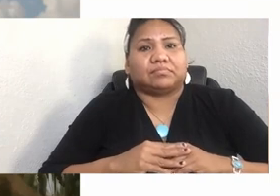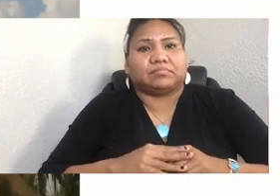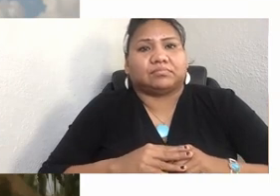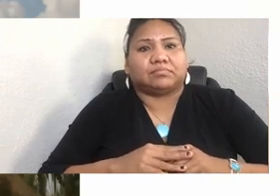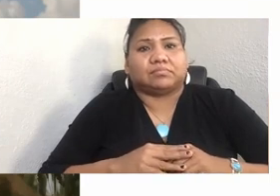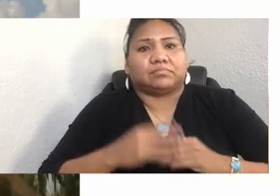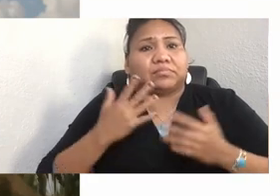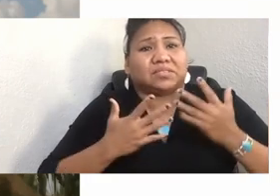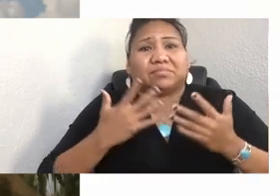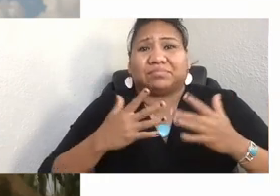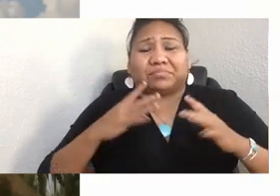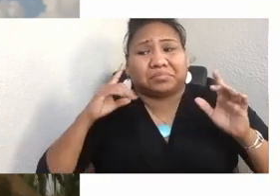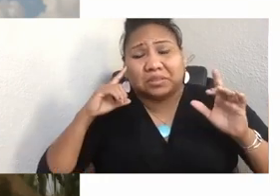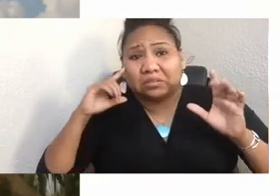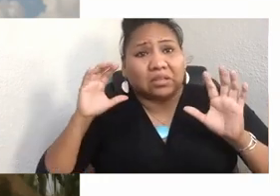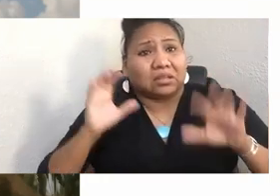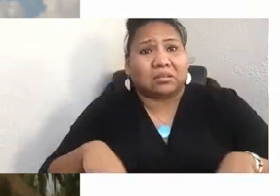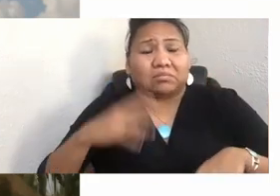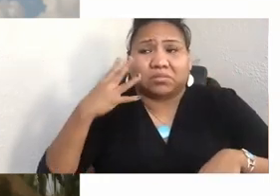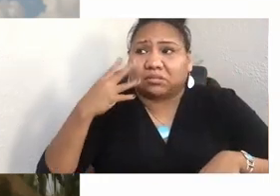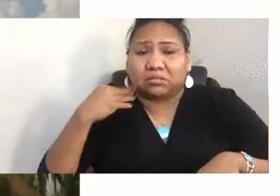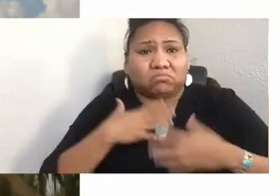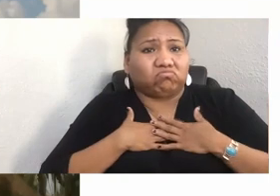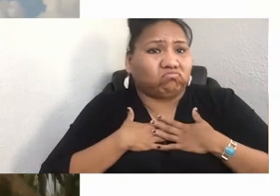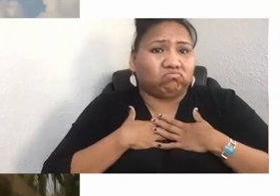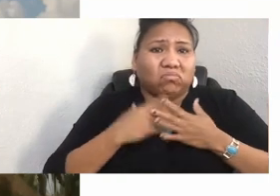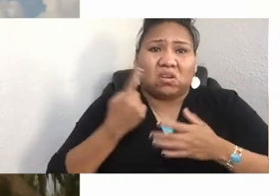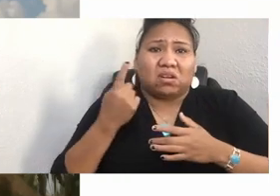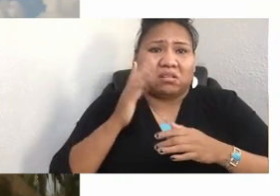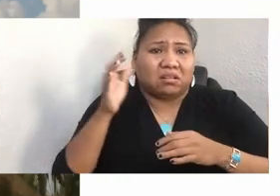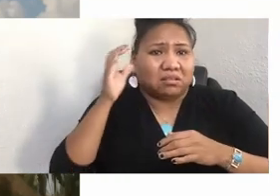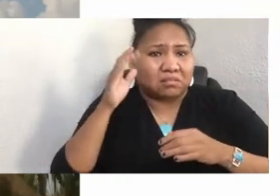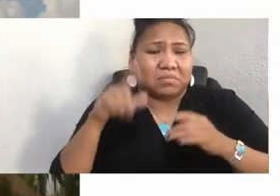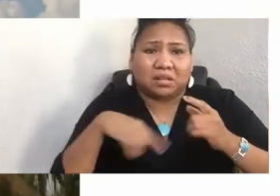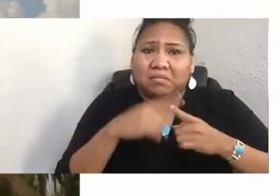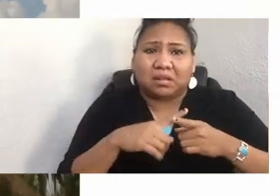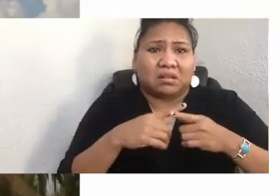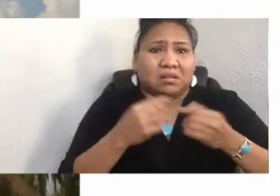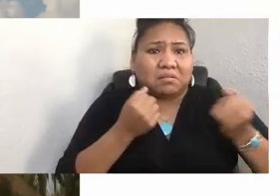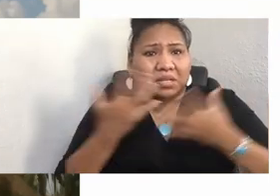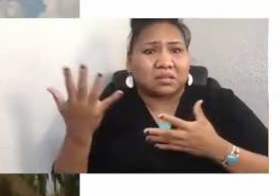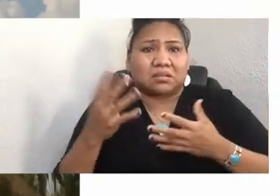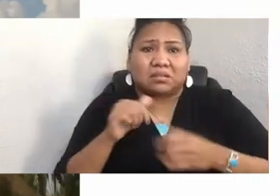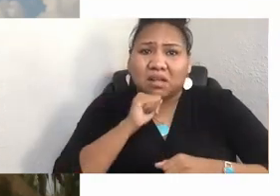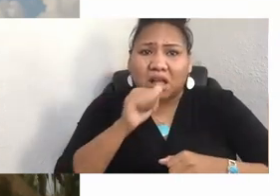to hear about to many non-indigenous people, we have experienced the trauma of this reality for years